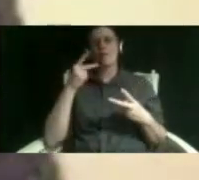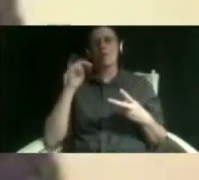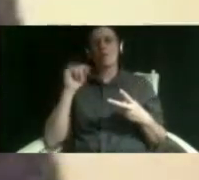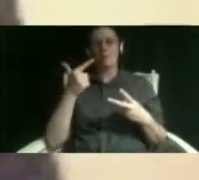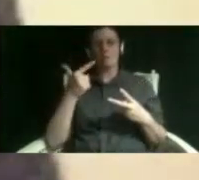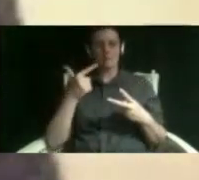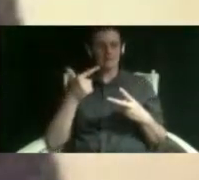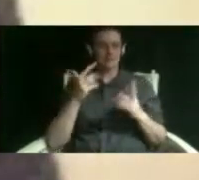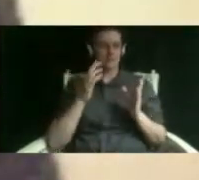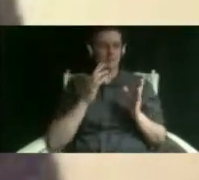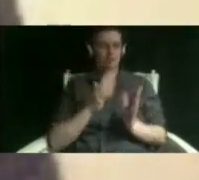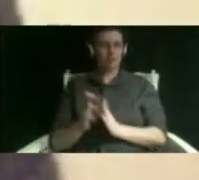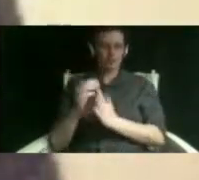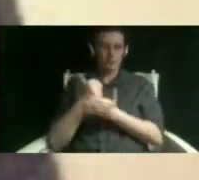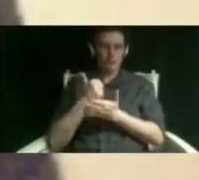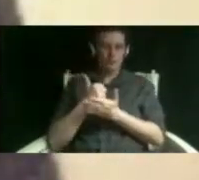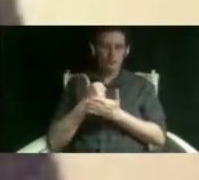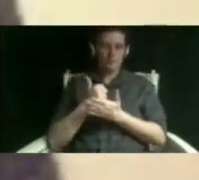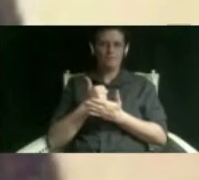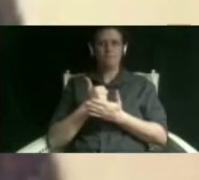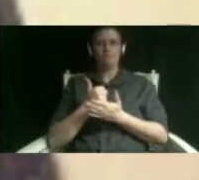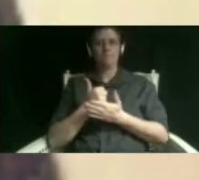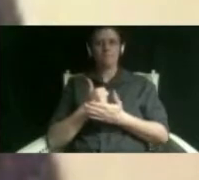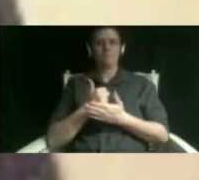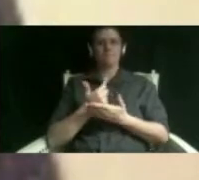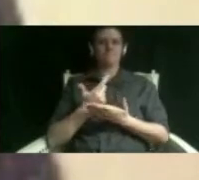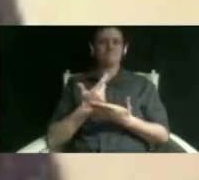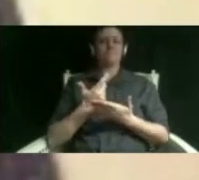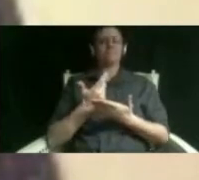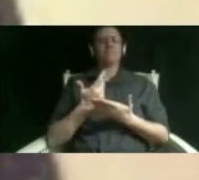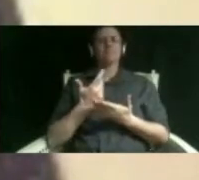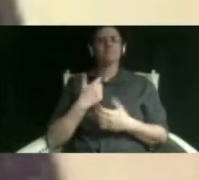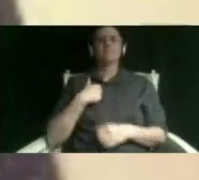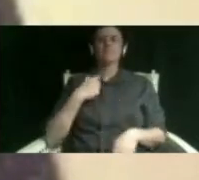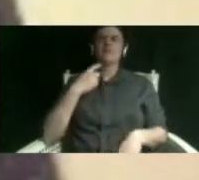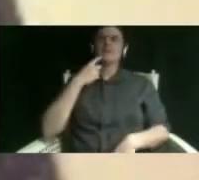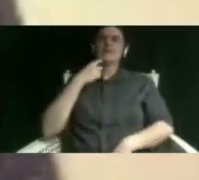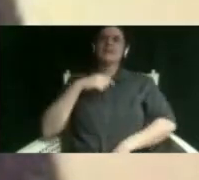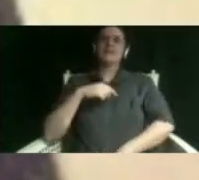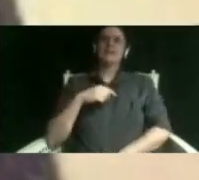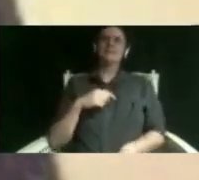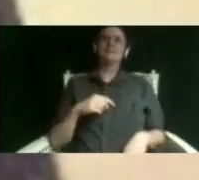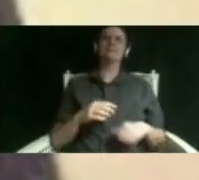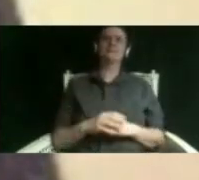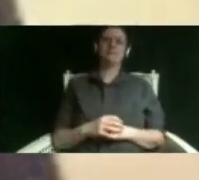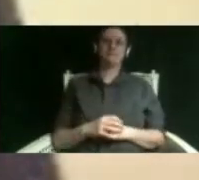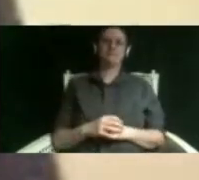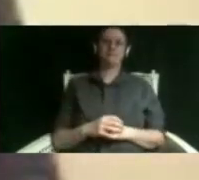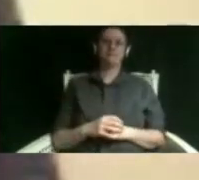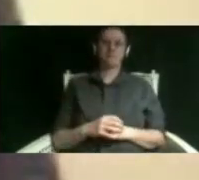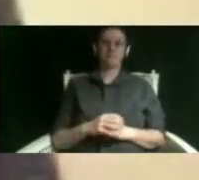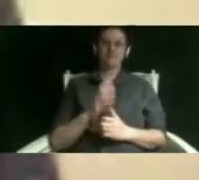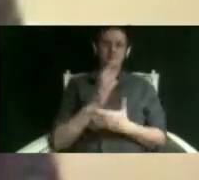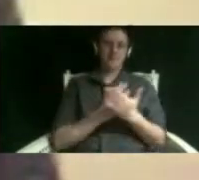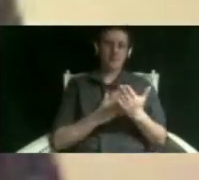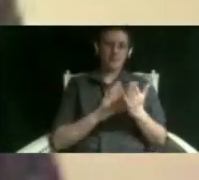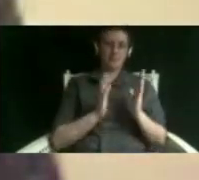afloat during these times and i'd answer that with some strategies that i use are